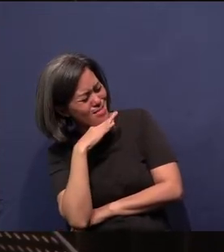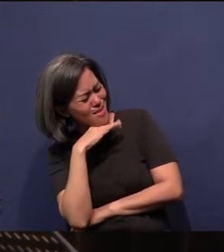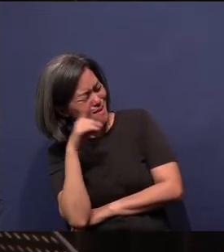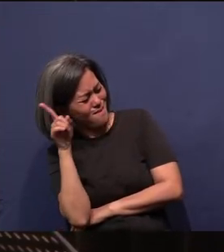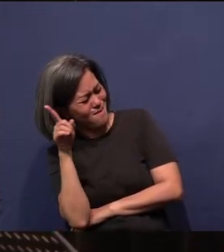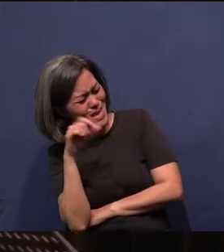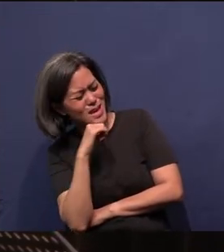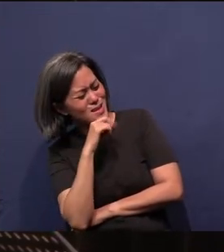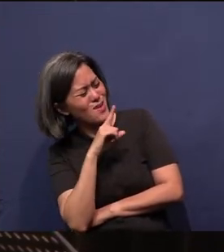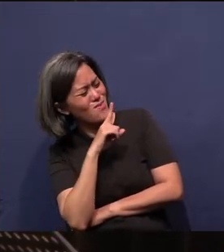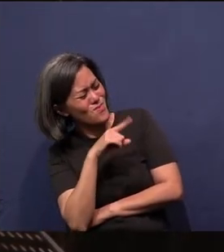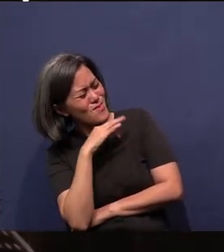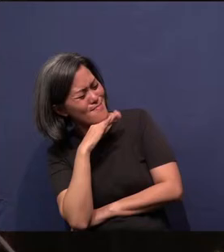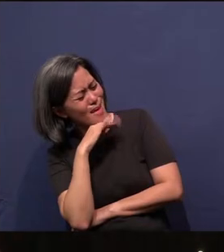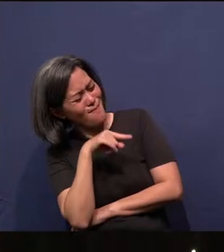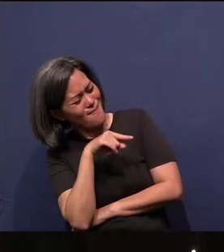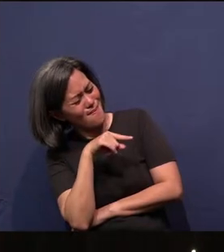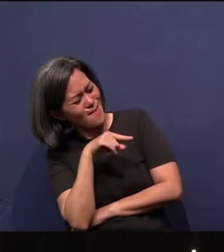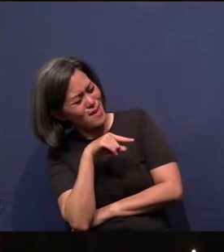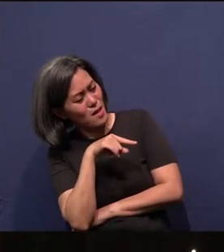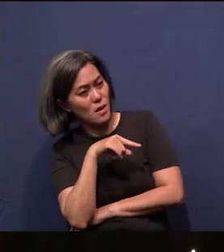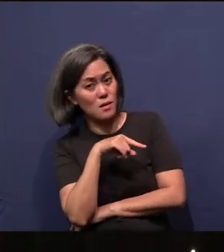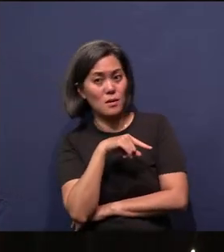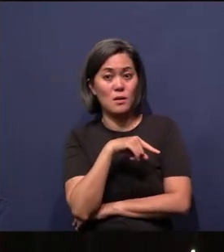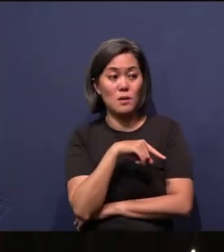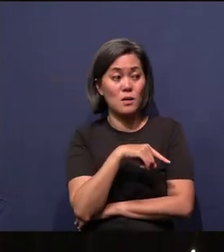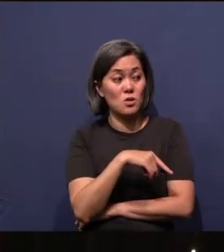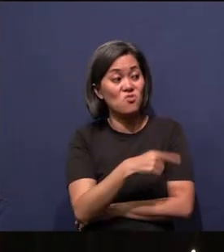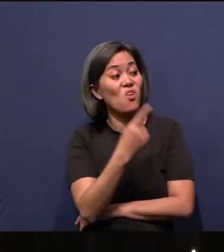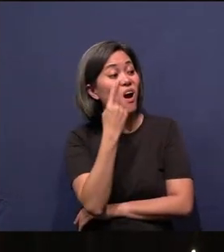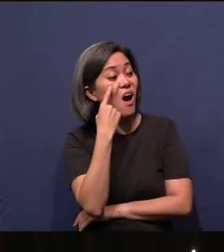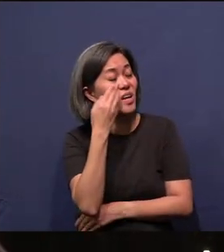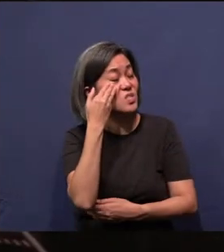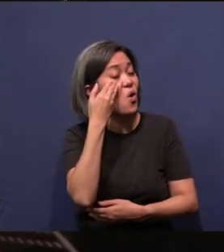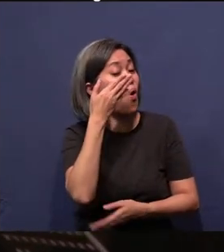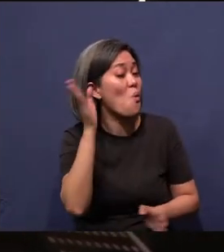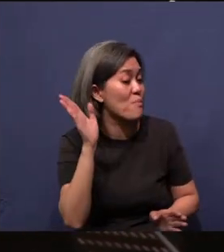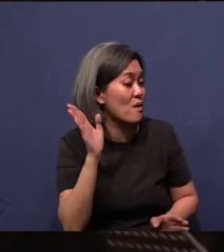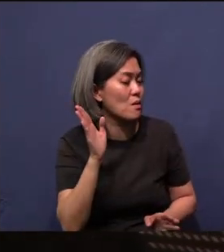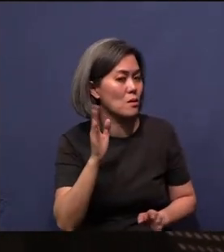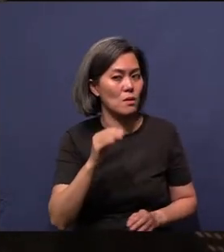Your eyes will instead be open.” And then Adam and Eve thought, “If my eyes are going to